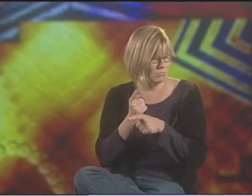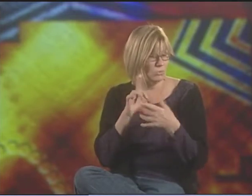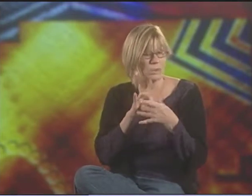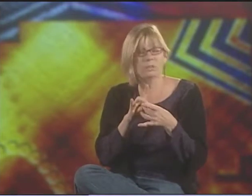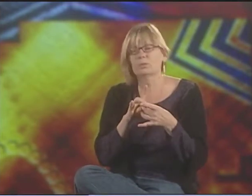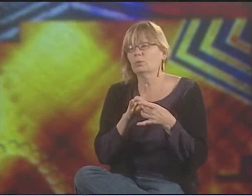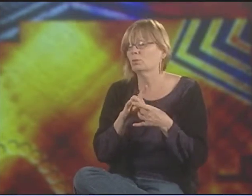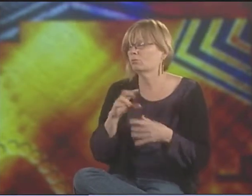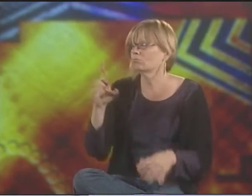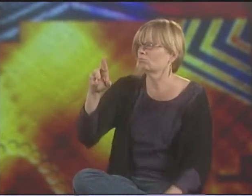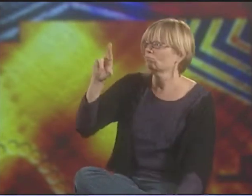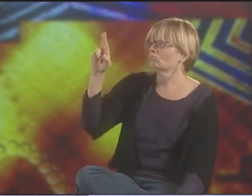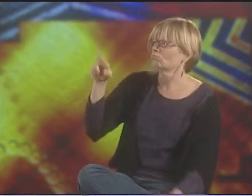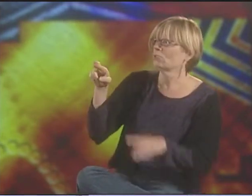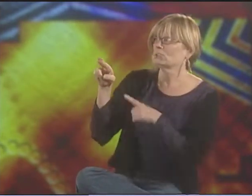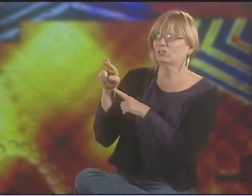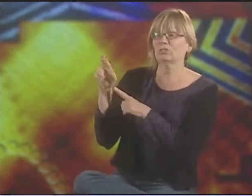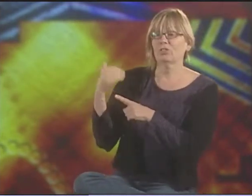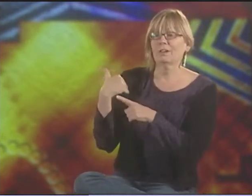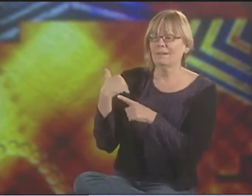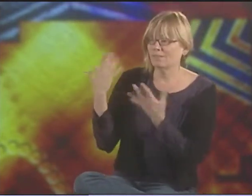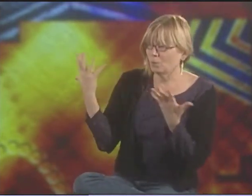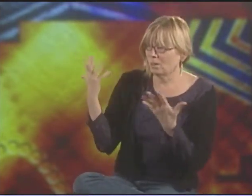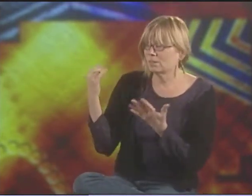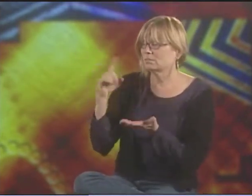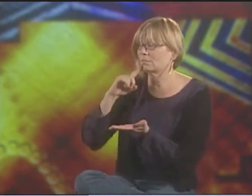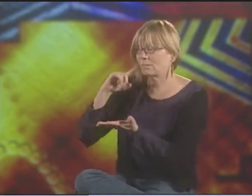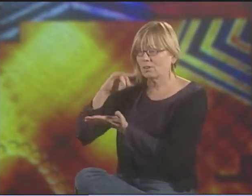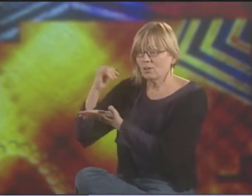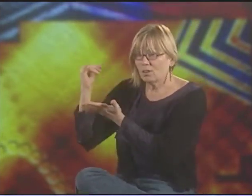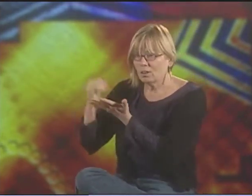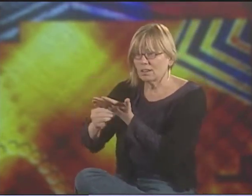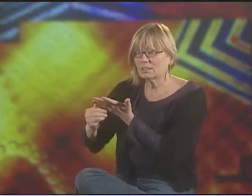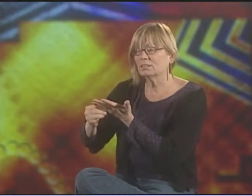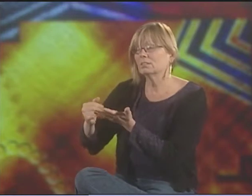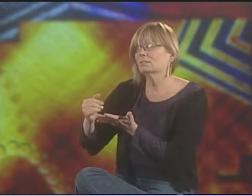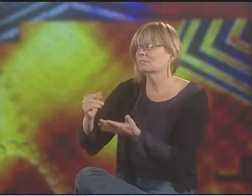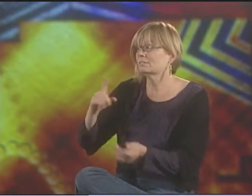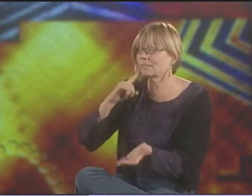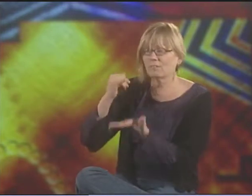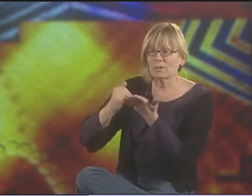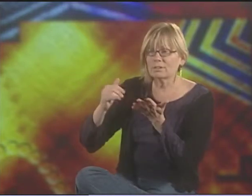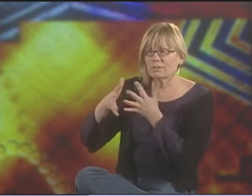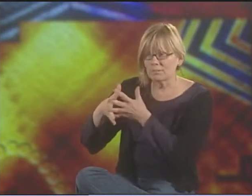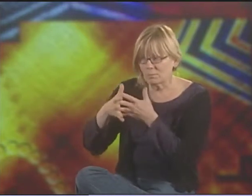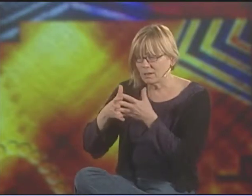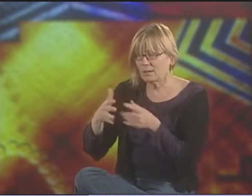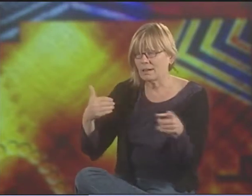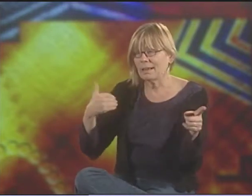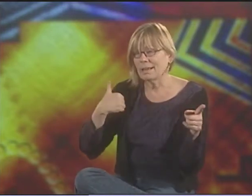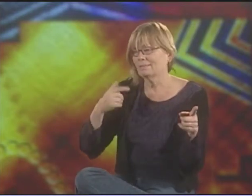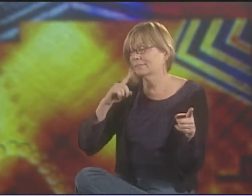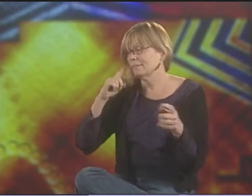PATTY'S RIGHT. I THINK HERE IN ROCHESTER, WE HAD DEAF ARTISTS OF AMERICA FOR A WHILE.